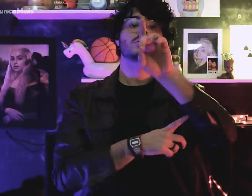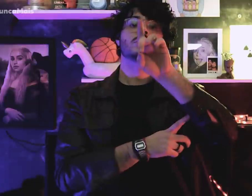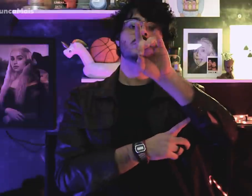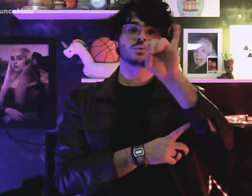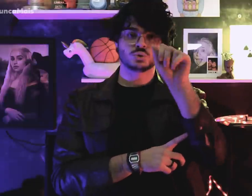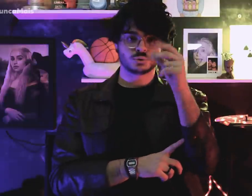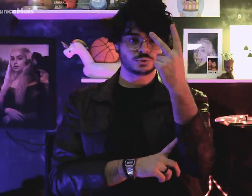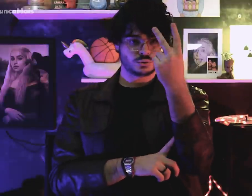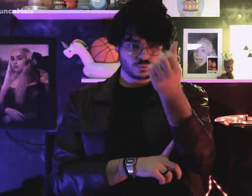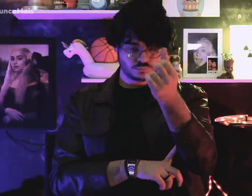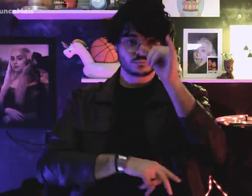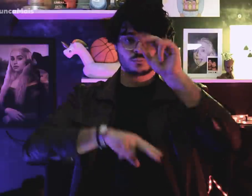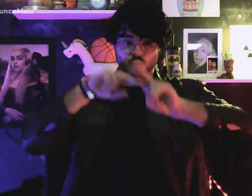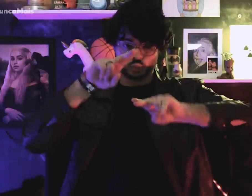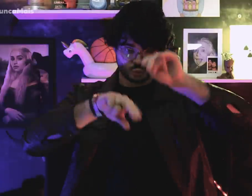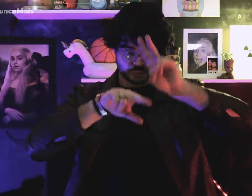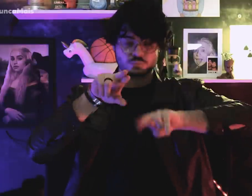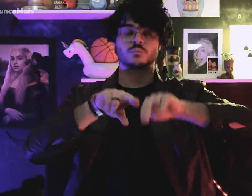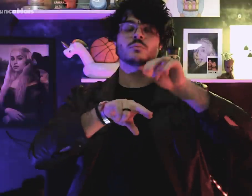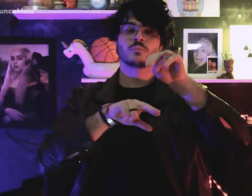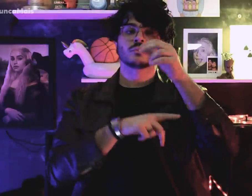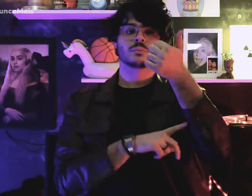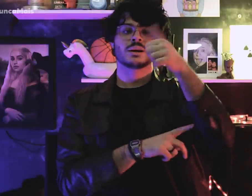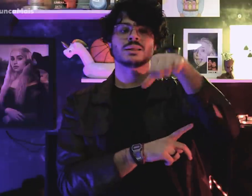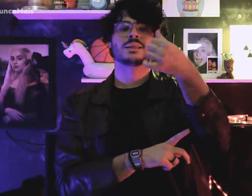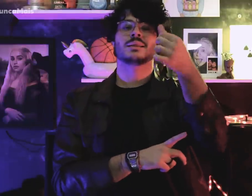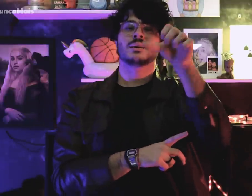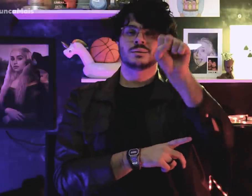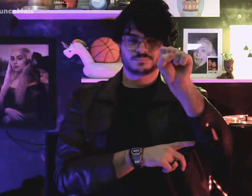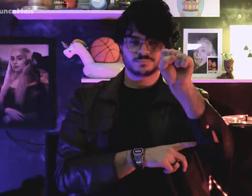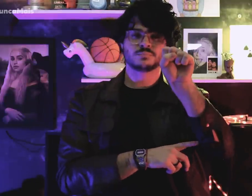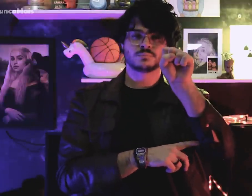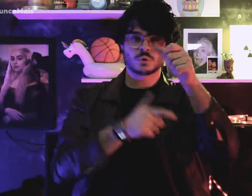On June 26, 1968